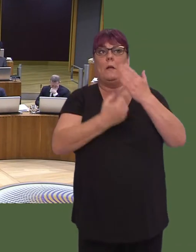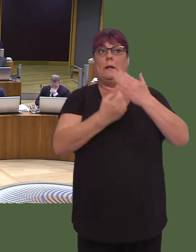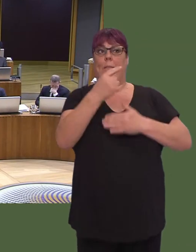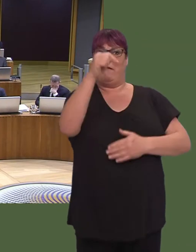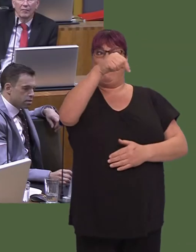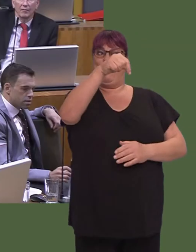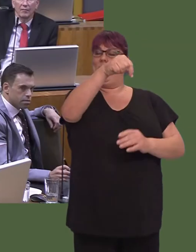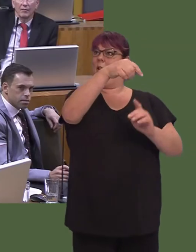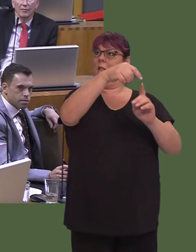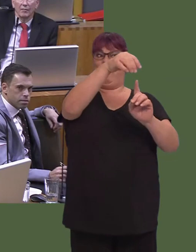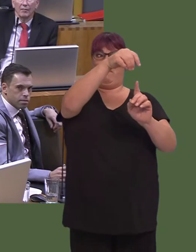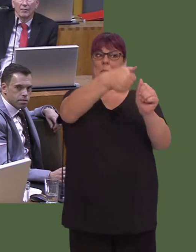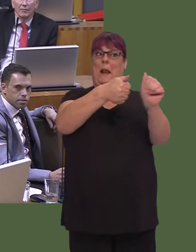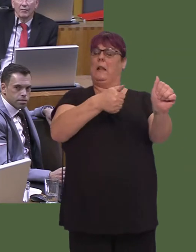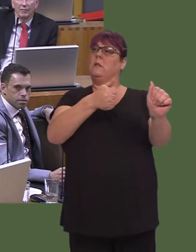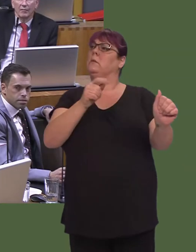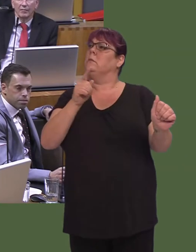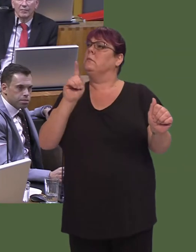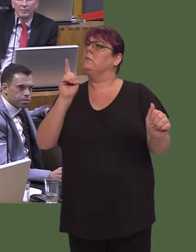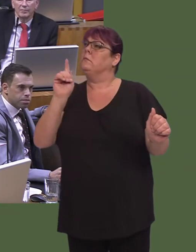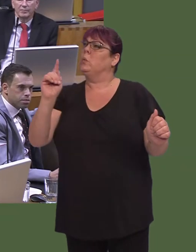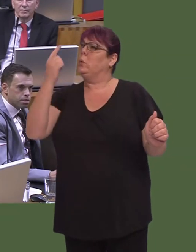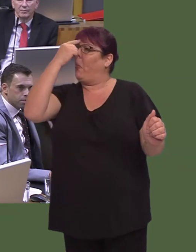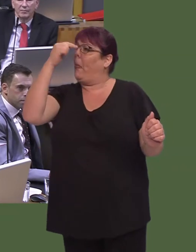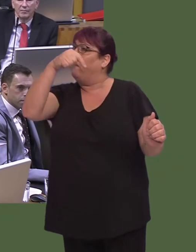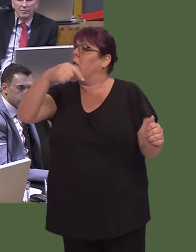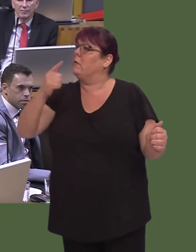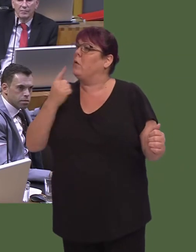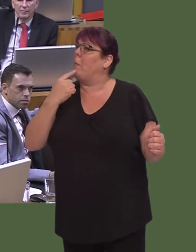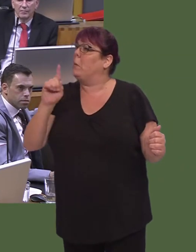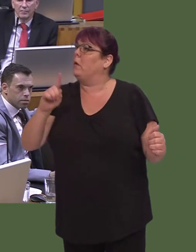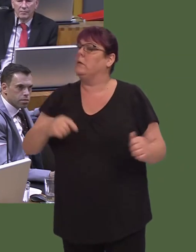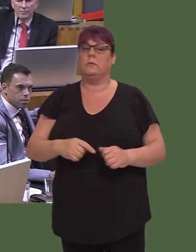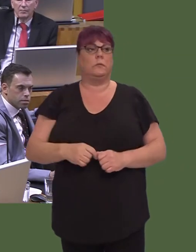Carwyn Jones AM: Well, his party, as far as I'm aware, is in favour of more coal, which